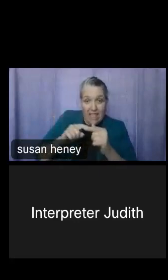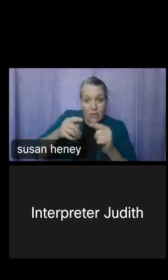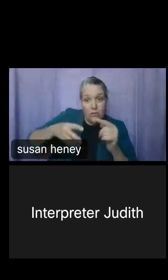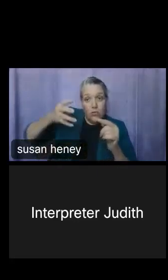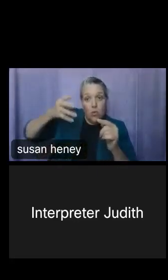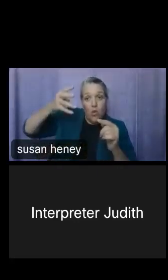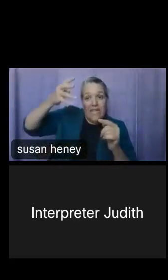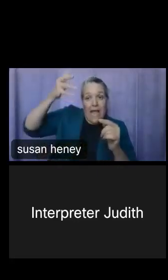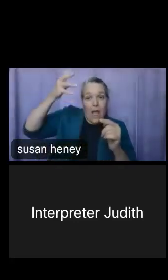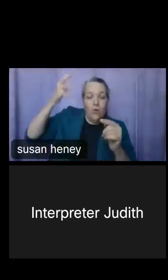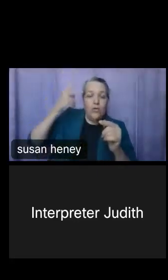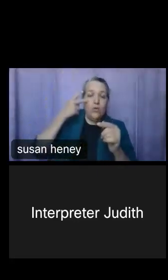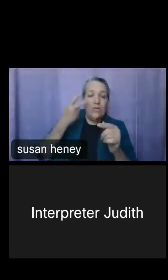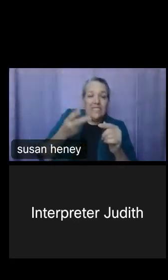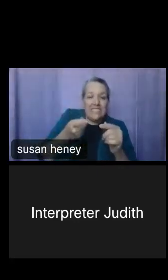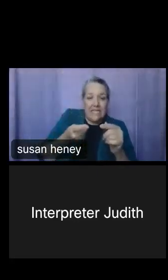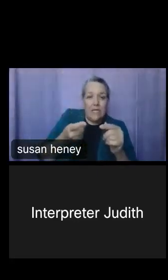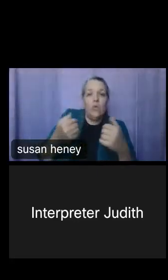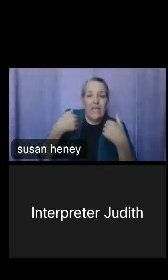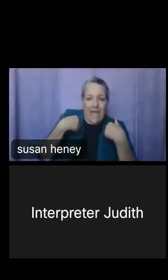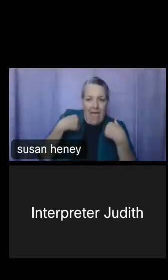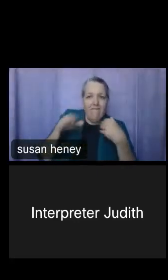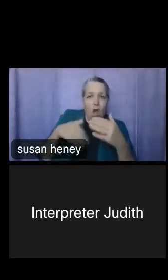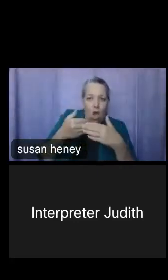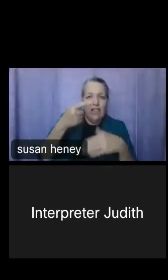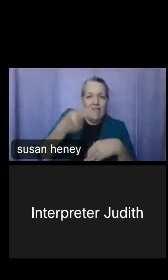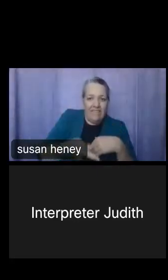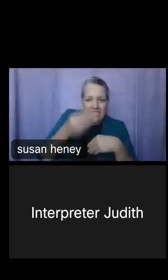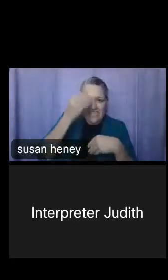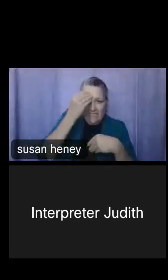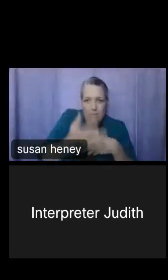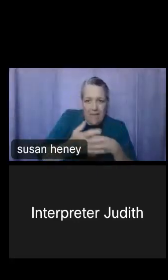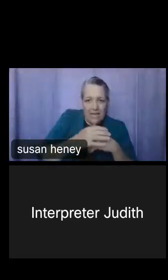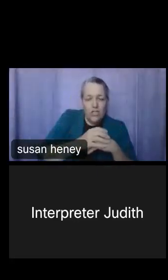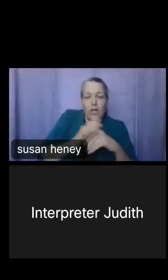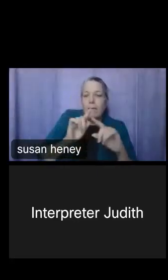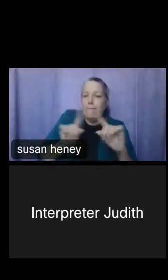to note that right now we do have all of this information, but it doesn't look quite like